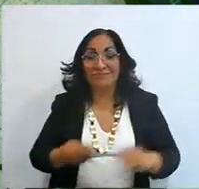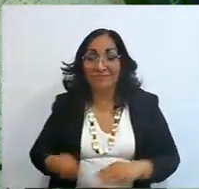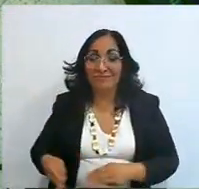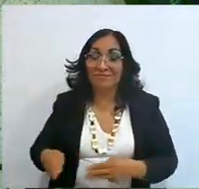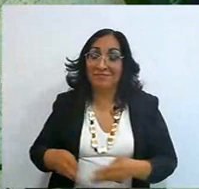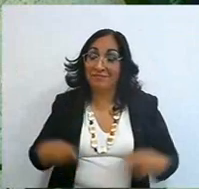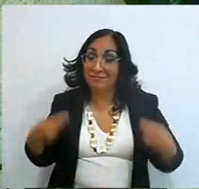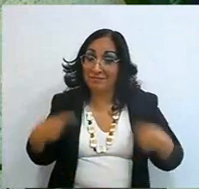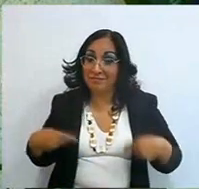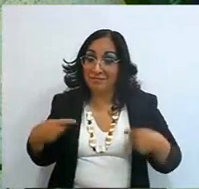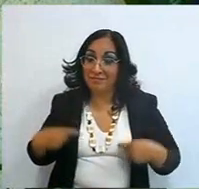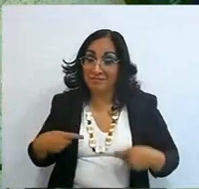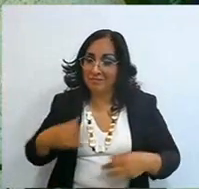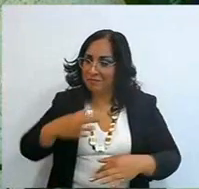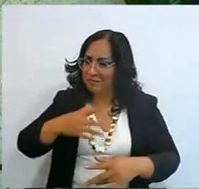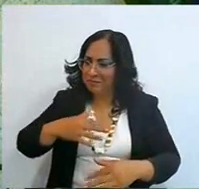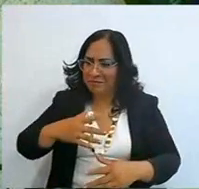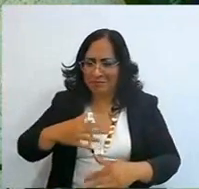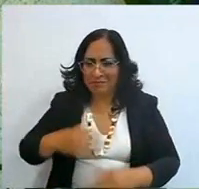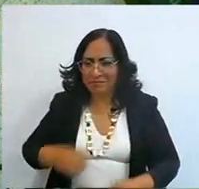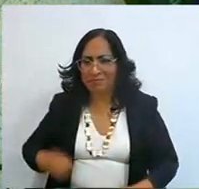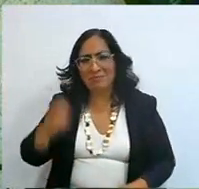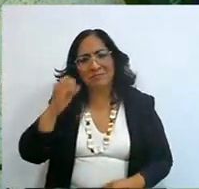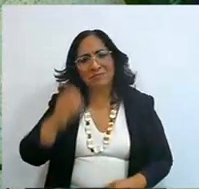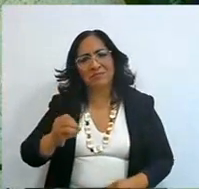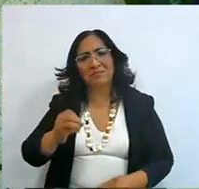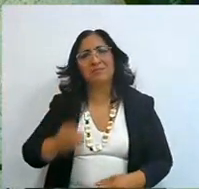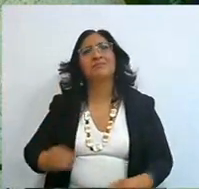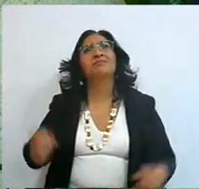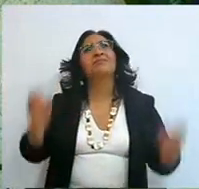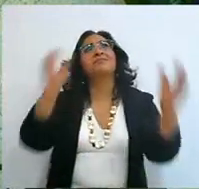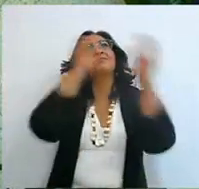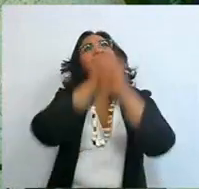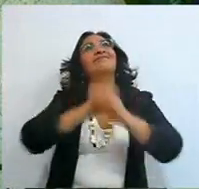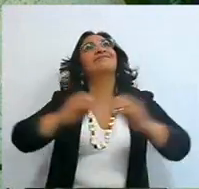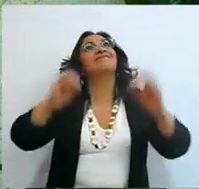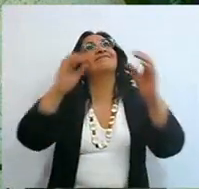and they are beautiful because they know how to follow God's instructions,